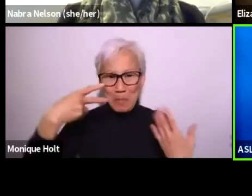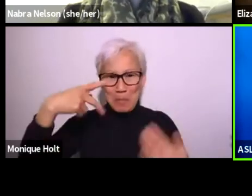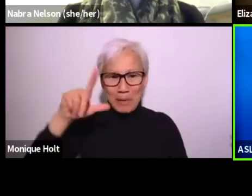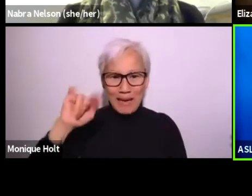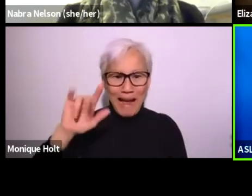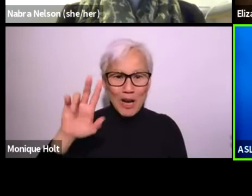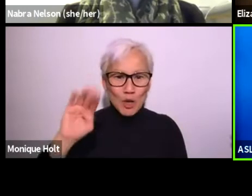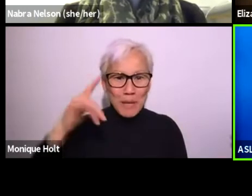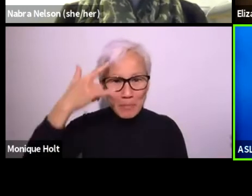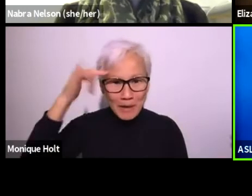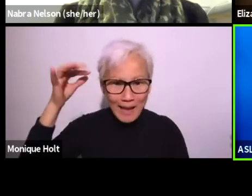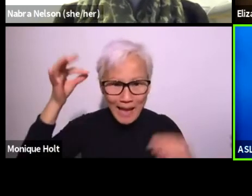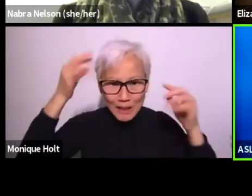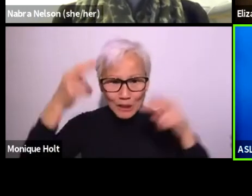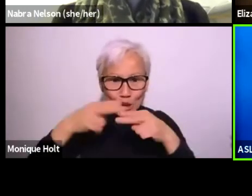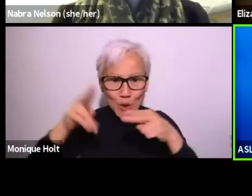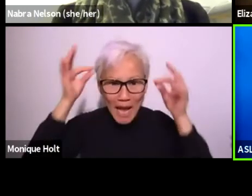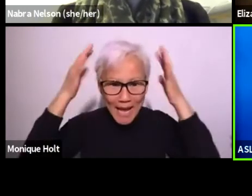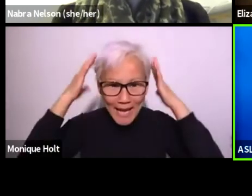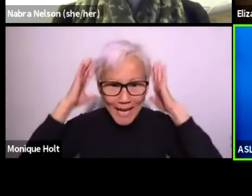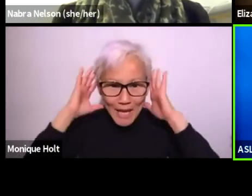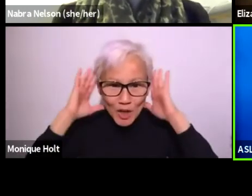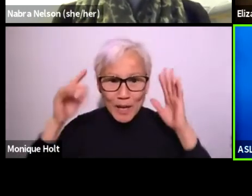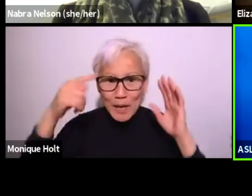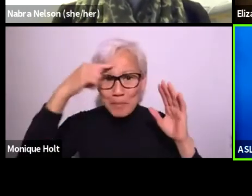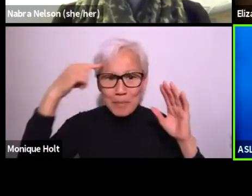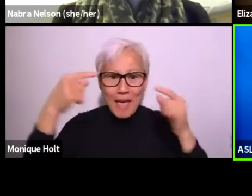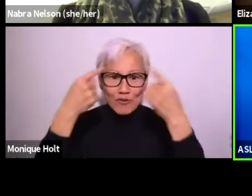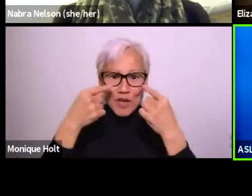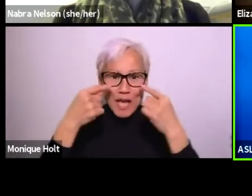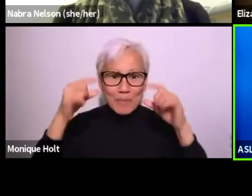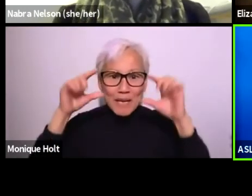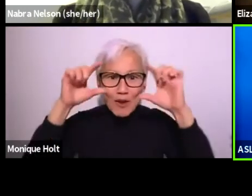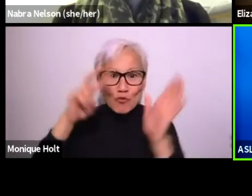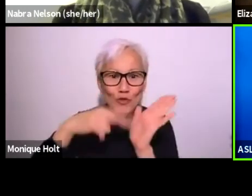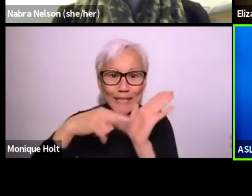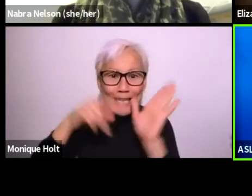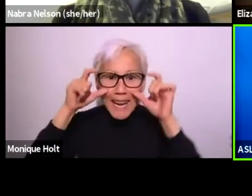I have a short white hair, black frame glasses,